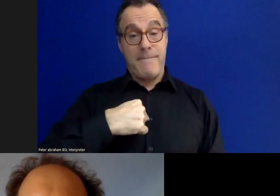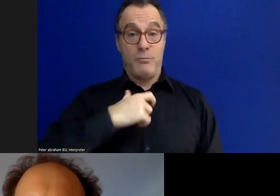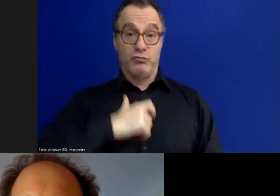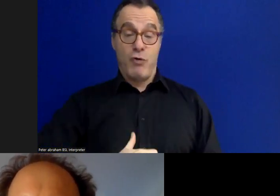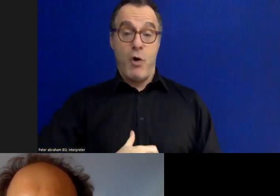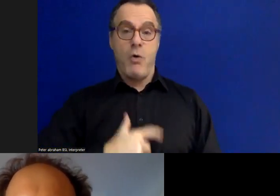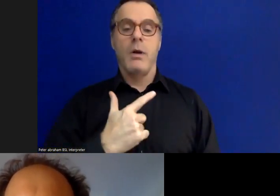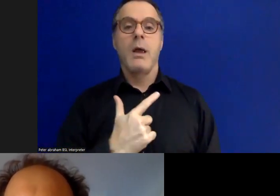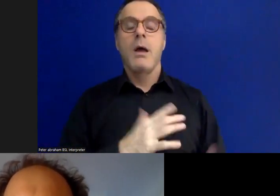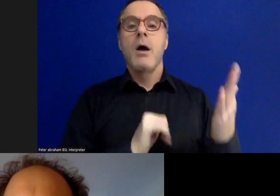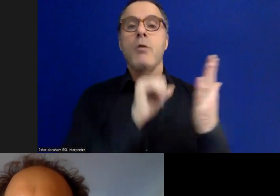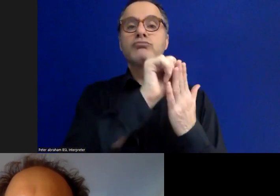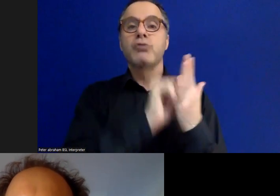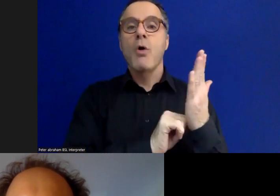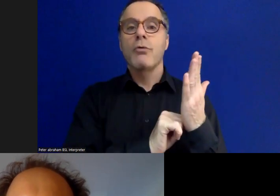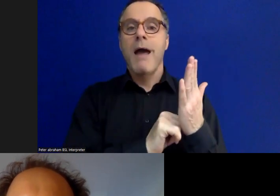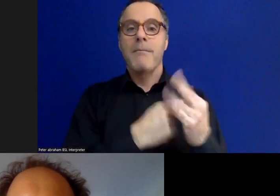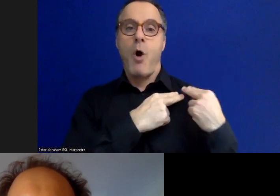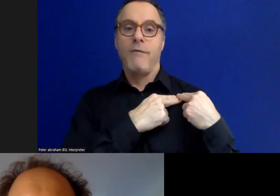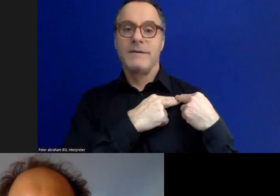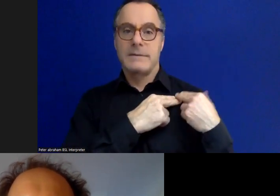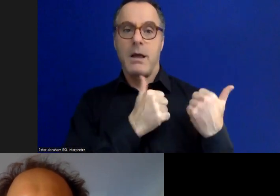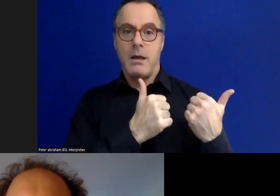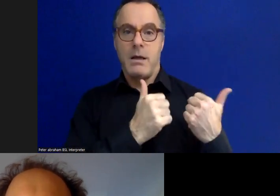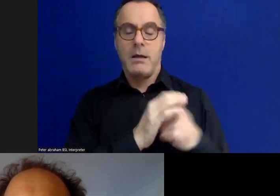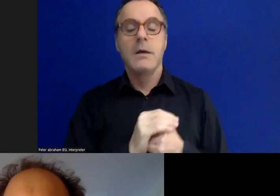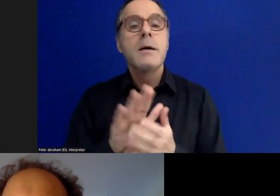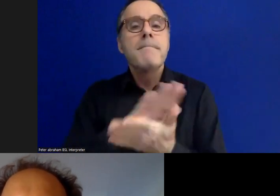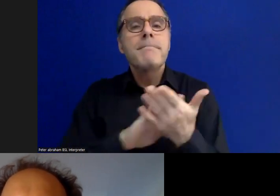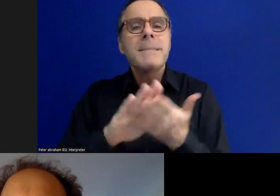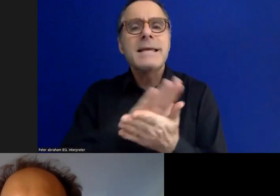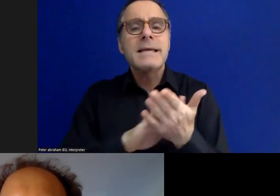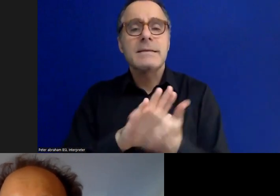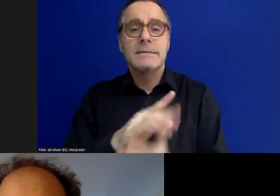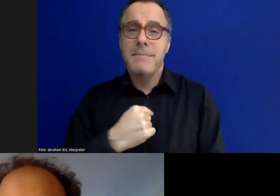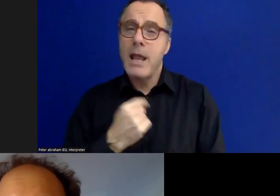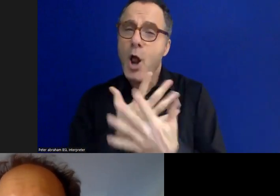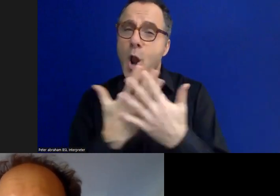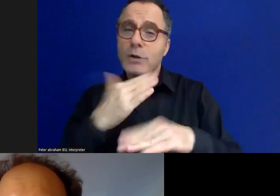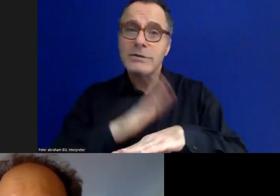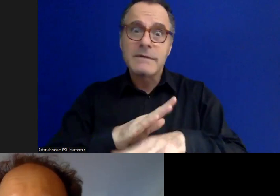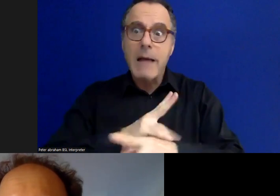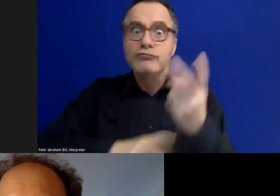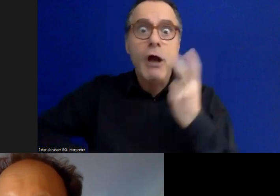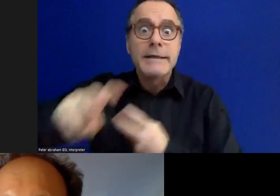Us Without Us'. What that means is, I spend a lot of time running around and talking to